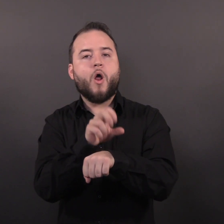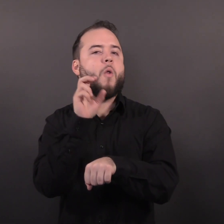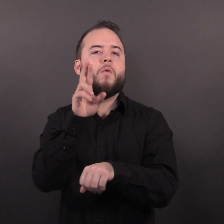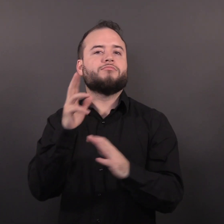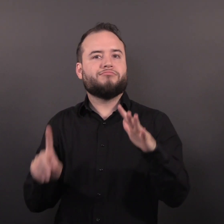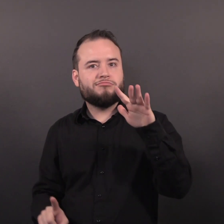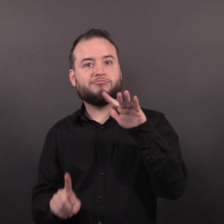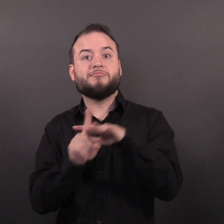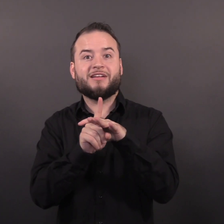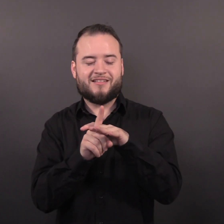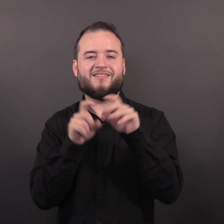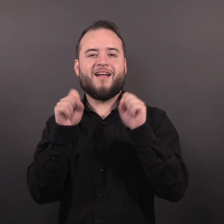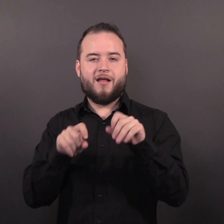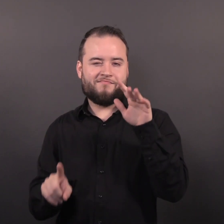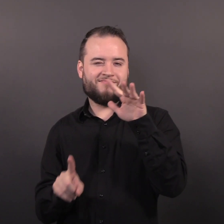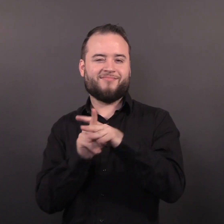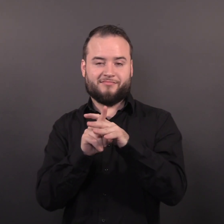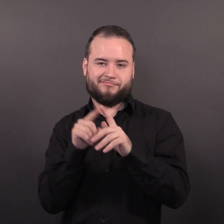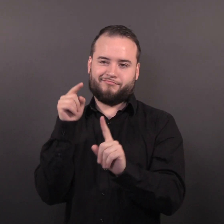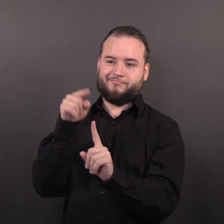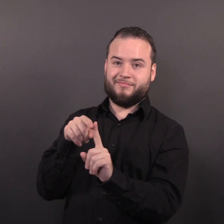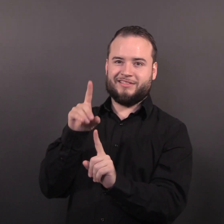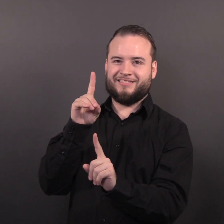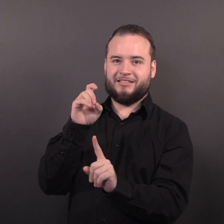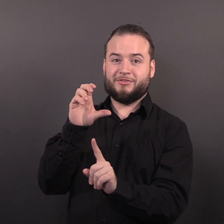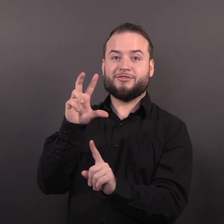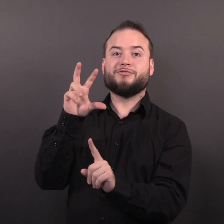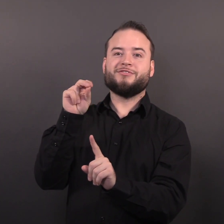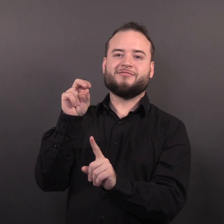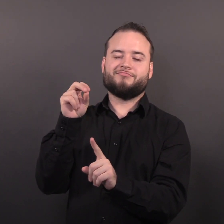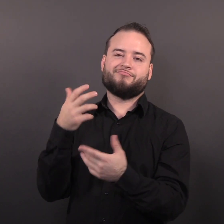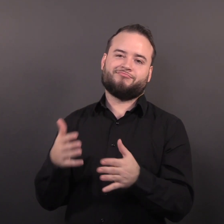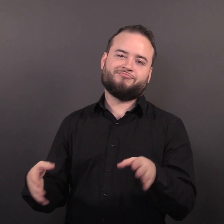can still make an appointment or walk-in during regular hours of operation (Wednesday